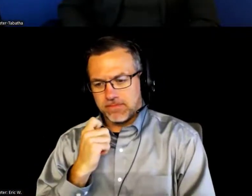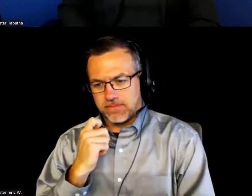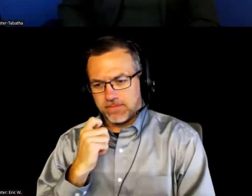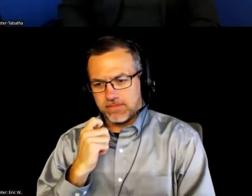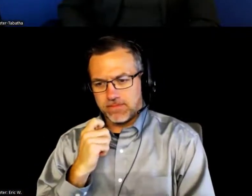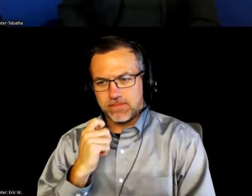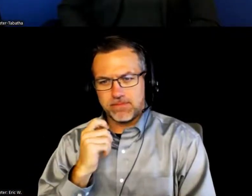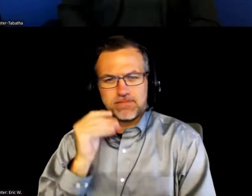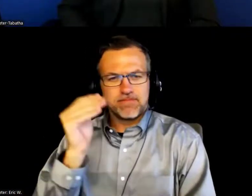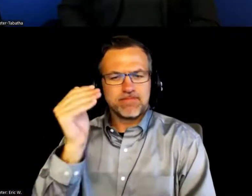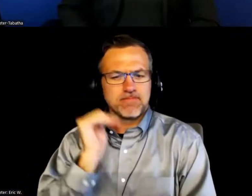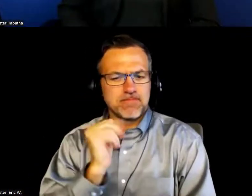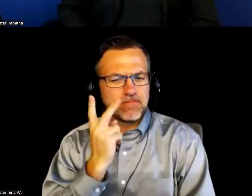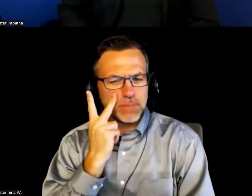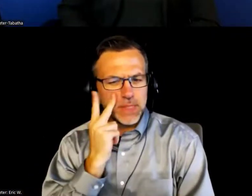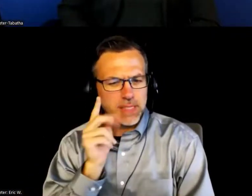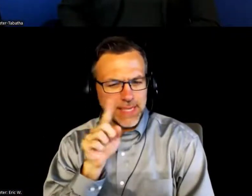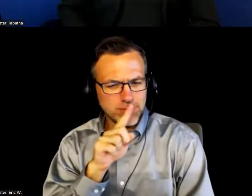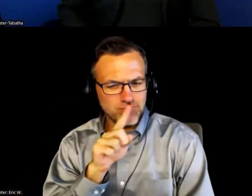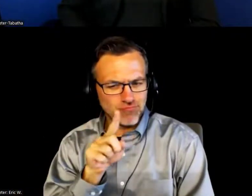Let me see, just looking at these questions here.